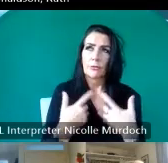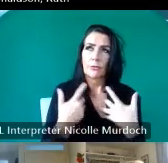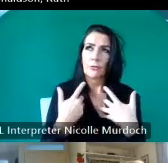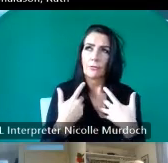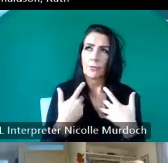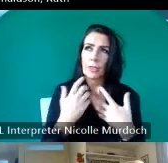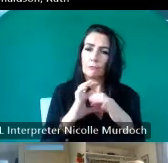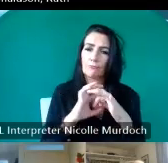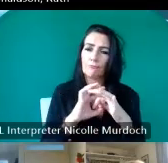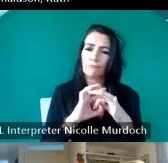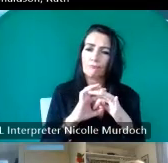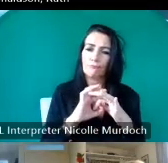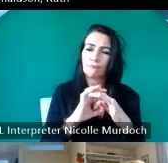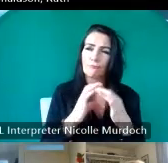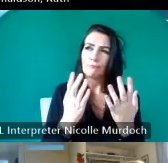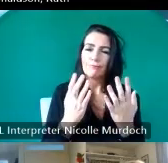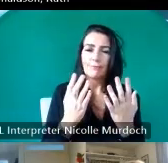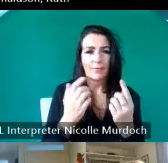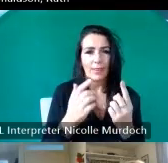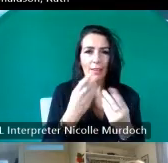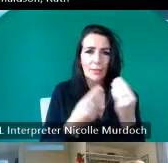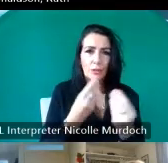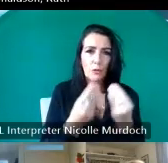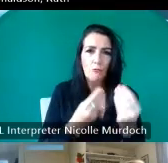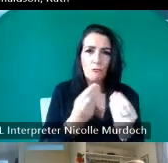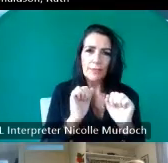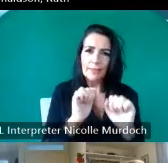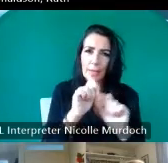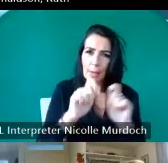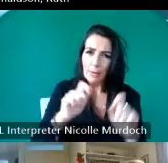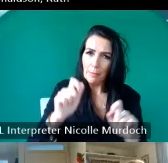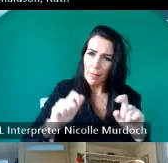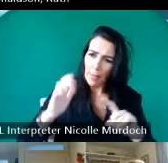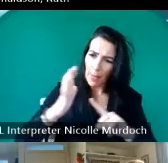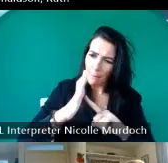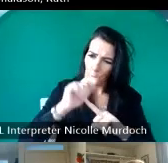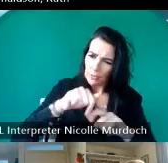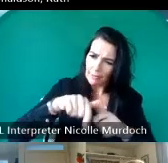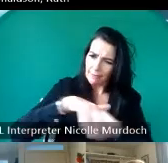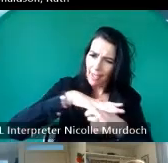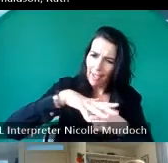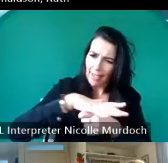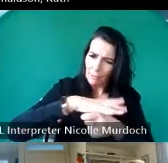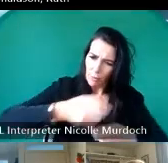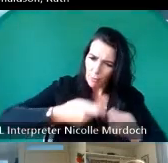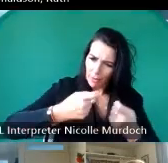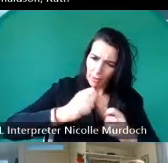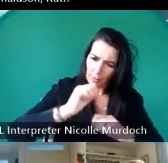to bring back the stories of these people that were important in the community and um I'm really